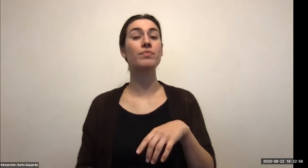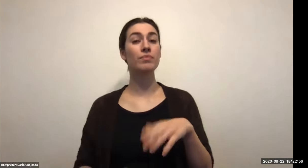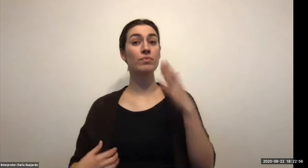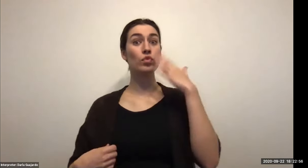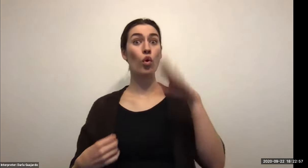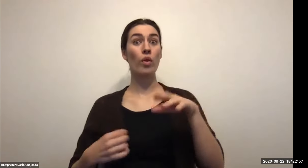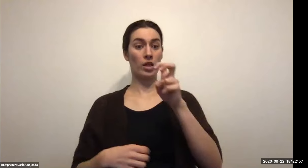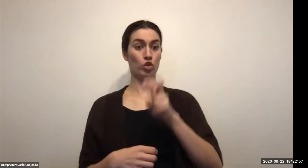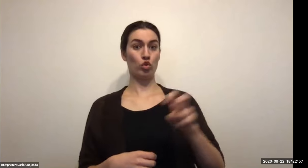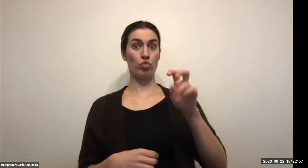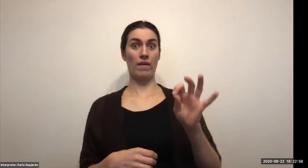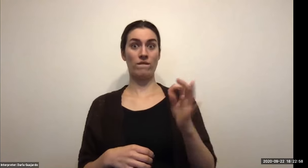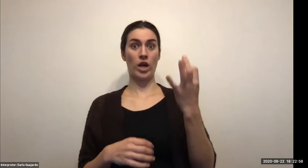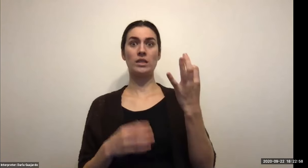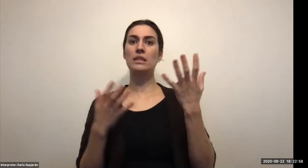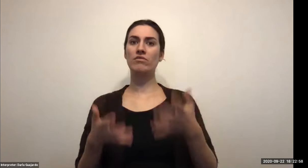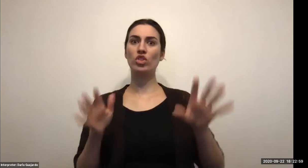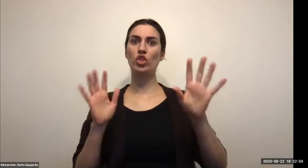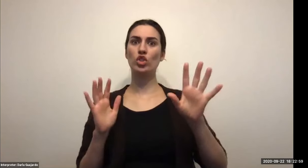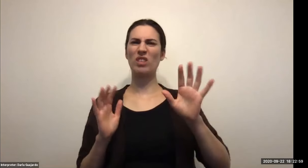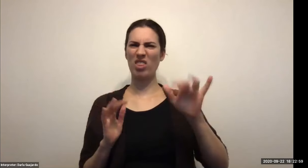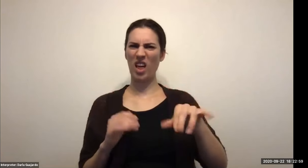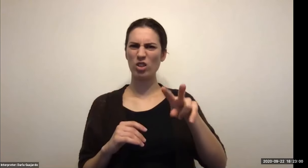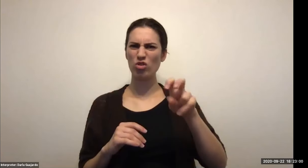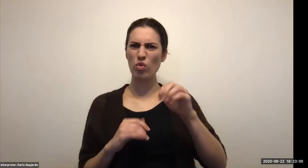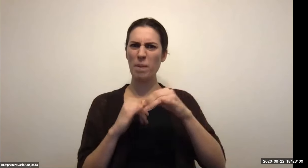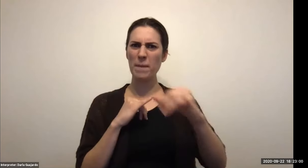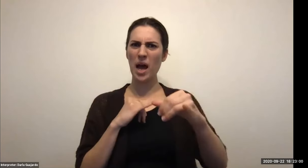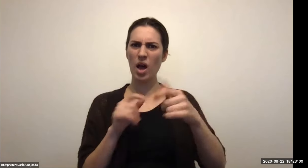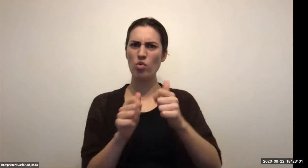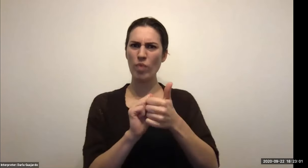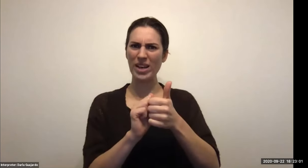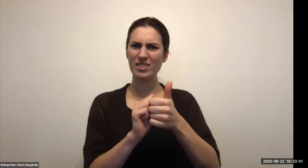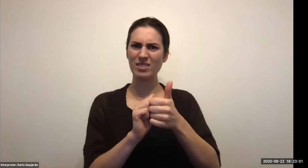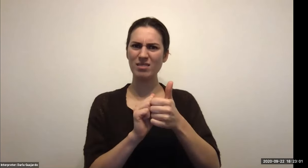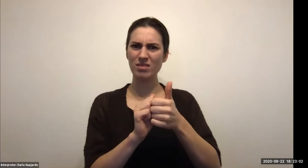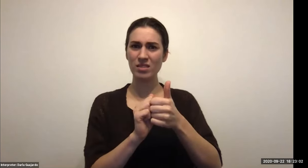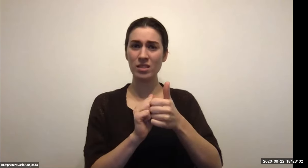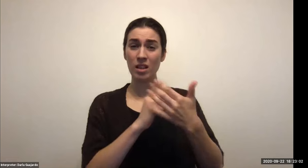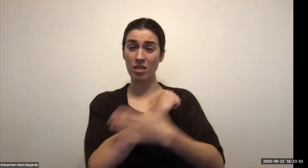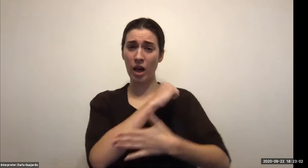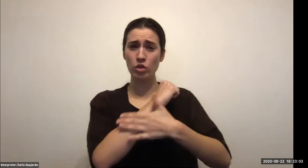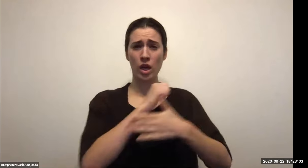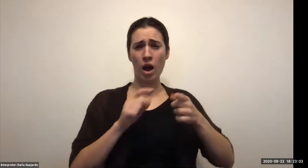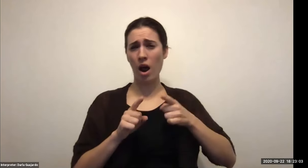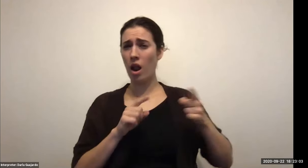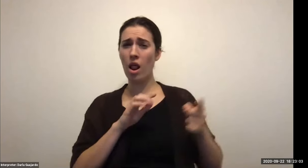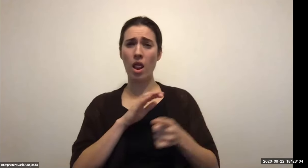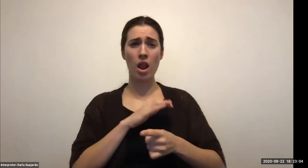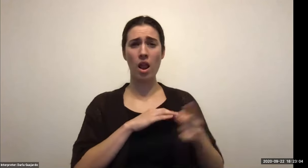Keith Wolling: I will tell you, like, why would people come in Rochester. Well obviously the colleges that are there, you know, obviously, you have the Erie Canal.